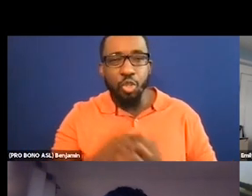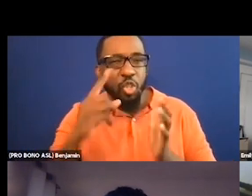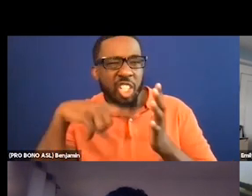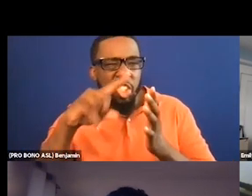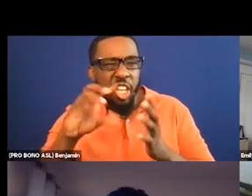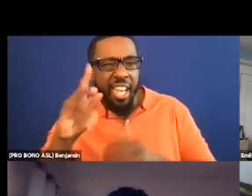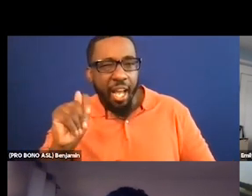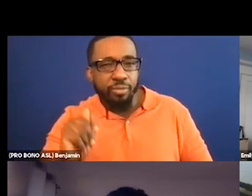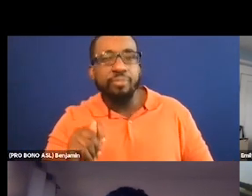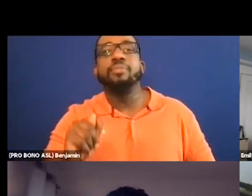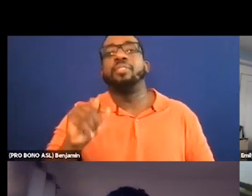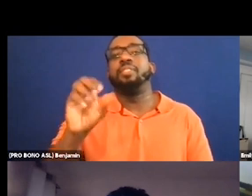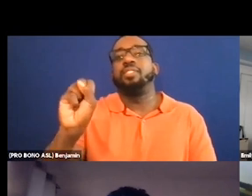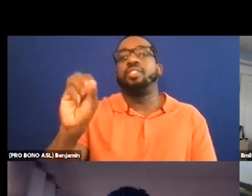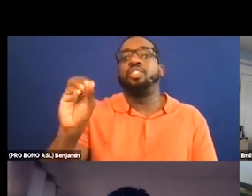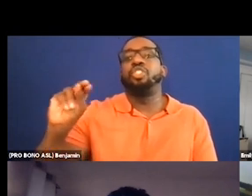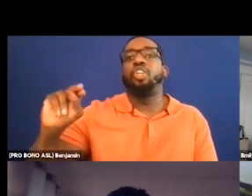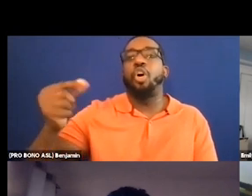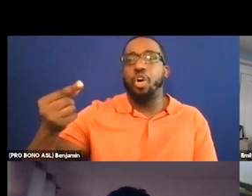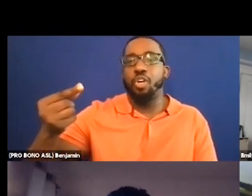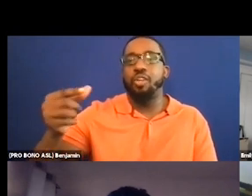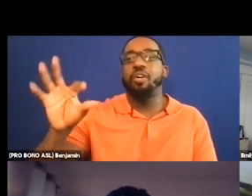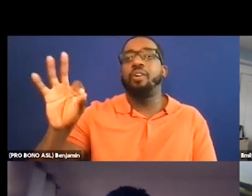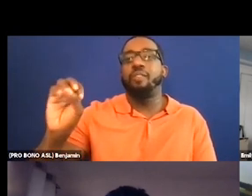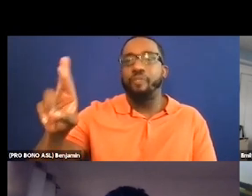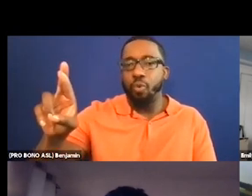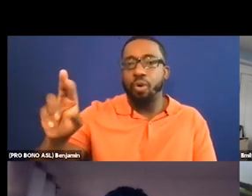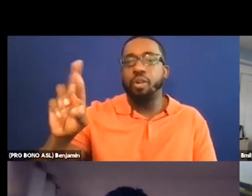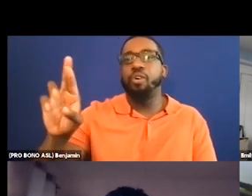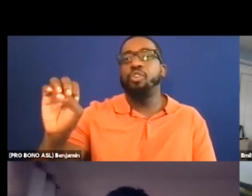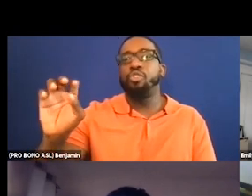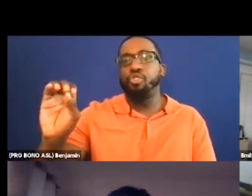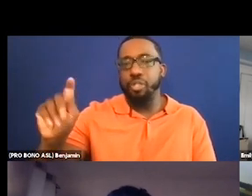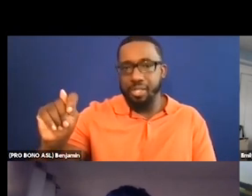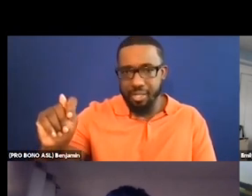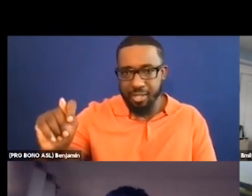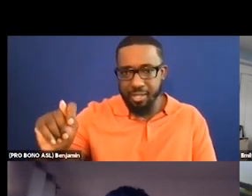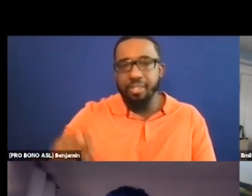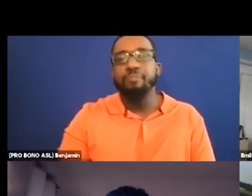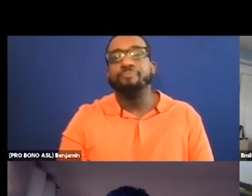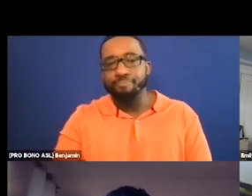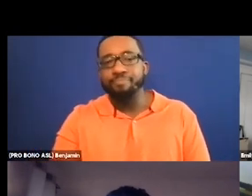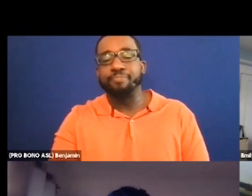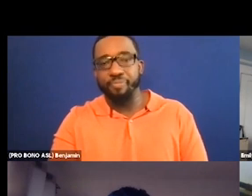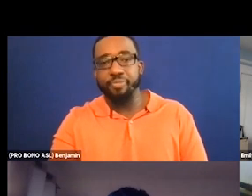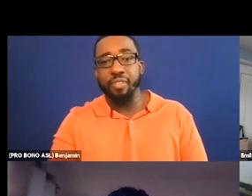It's a very quirky film but what they did, it was silent film and the audio description from my